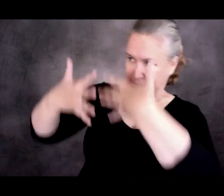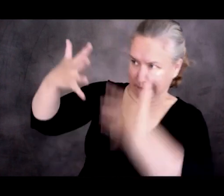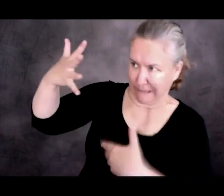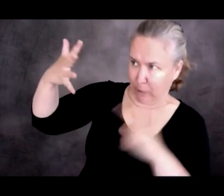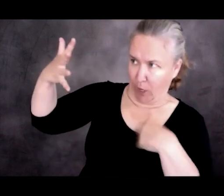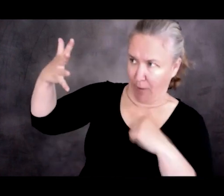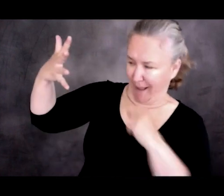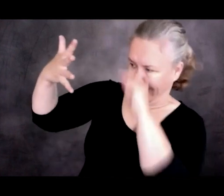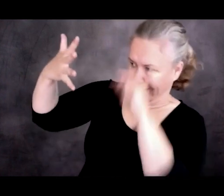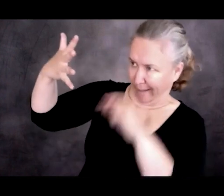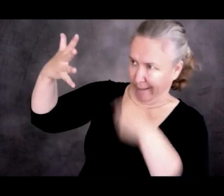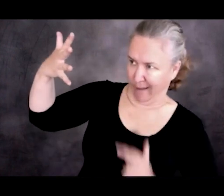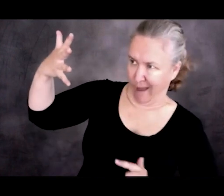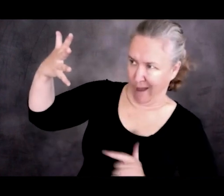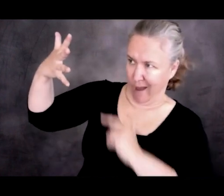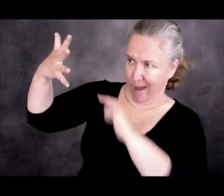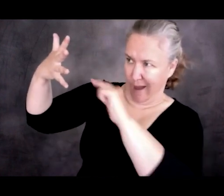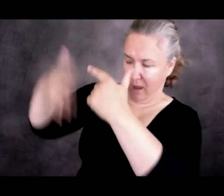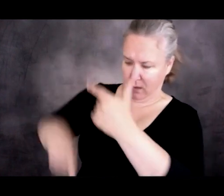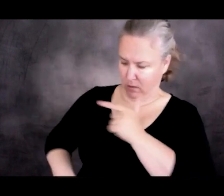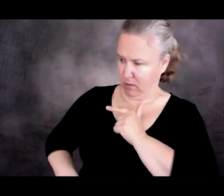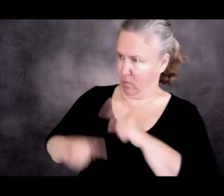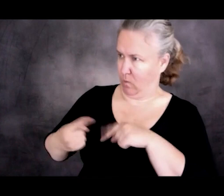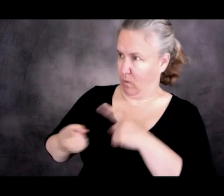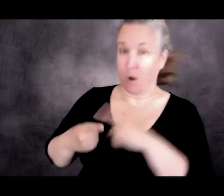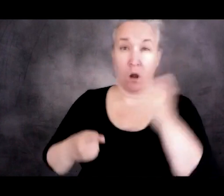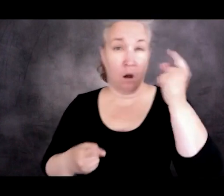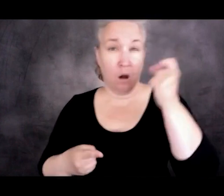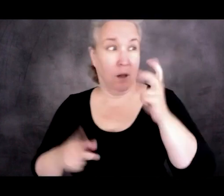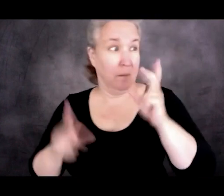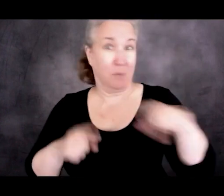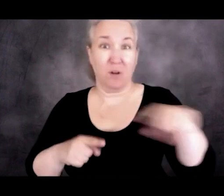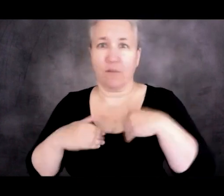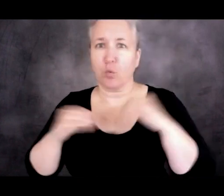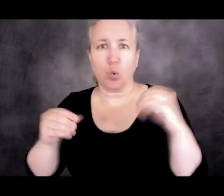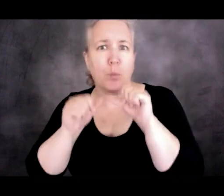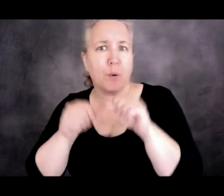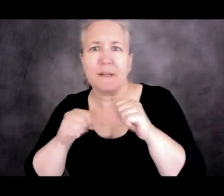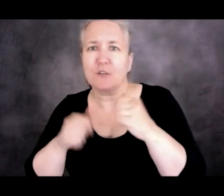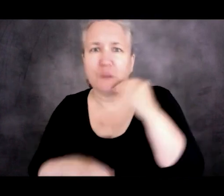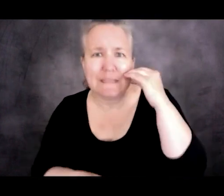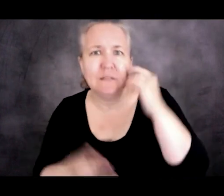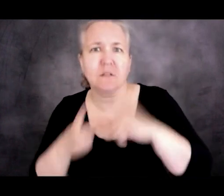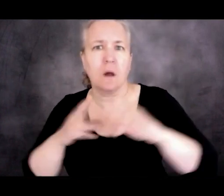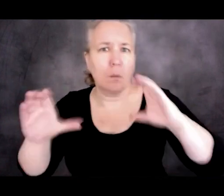Keep in mind that most people have no permanent residence, no form of communication, no cell phones, nothing.